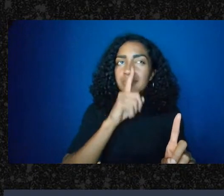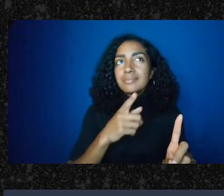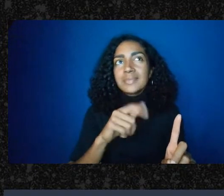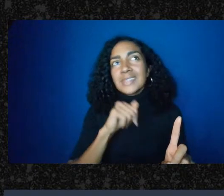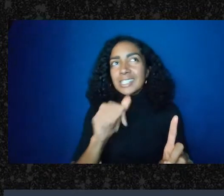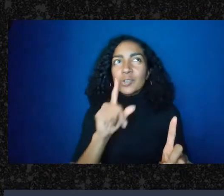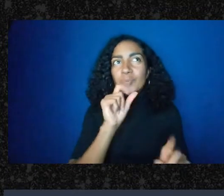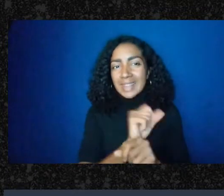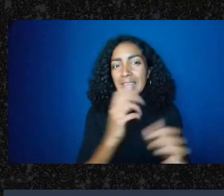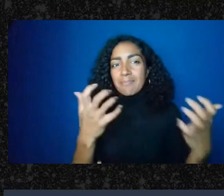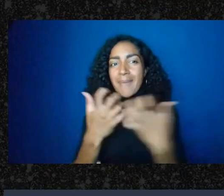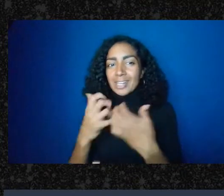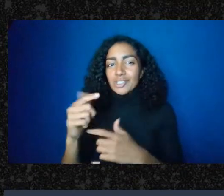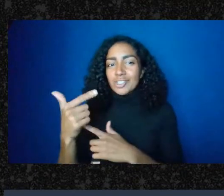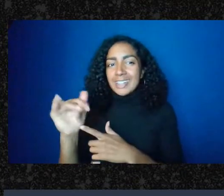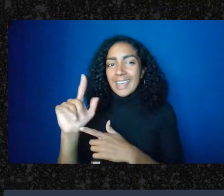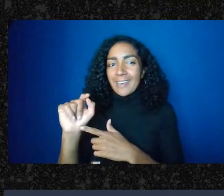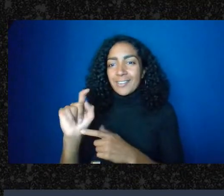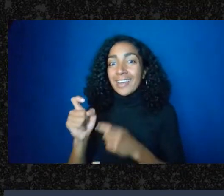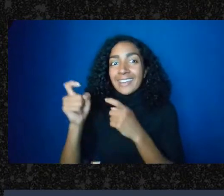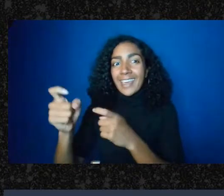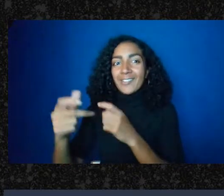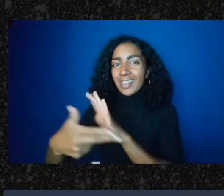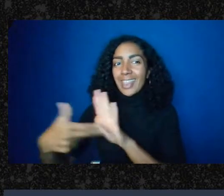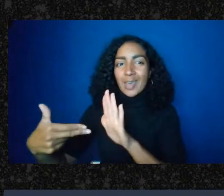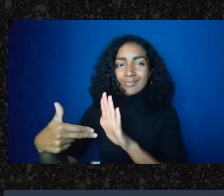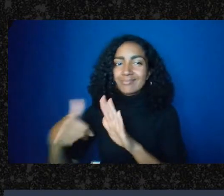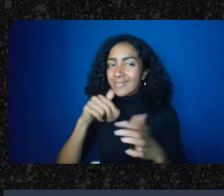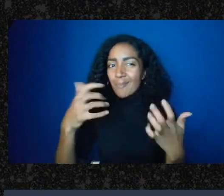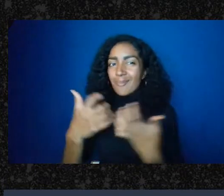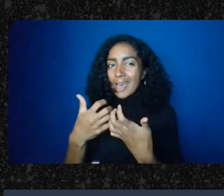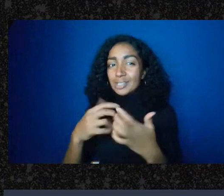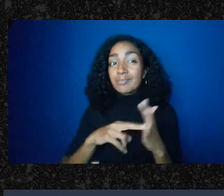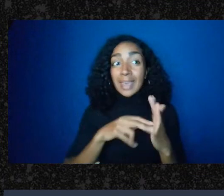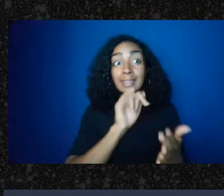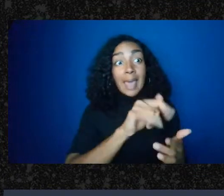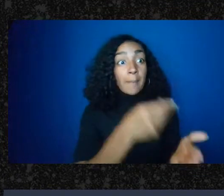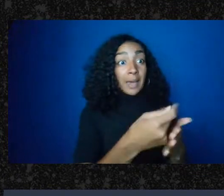you know the possibility that that would be taxable income. You might want to separate